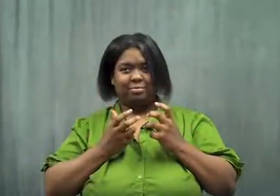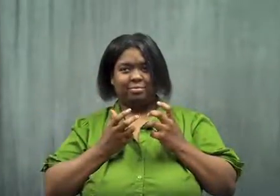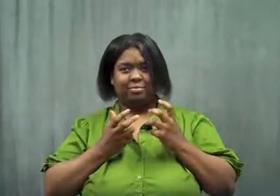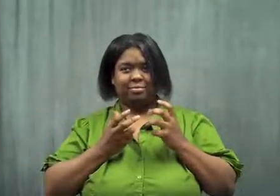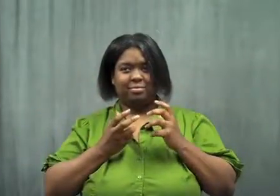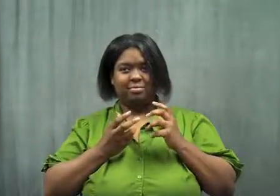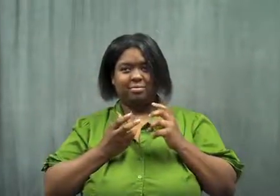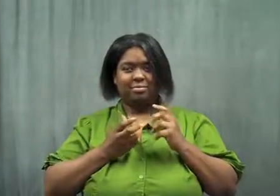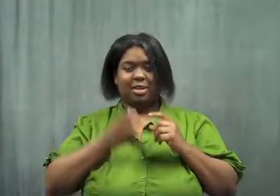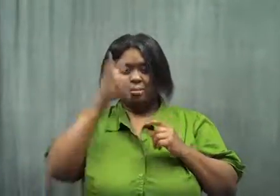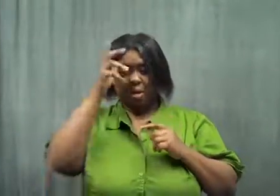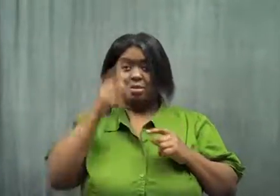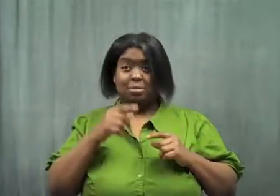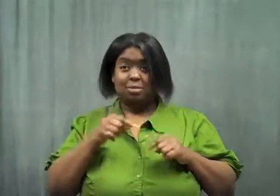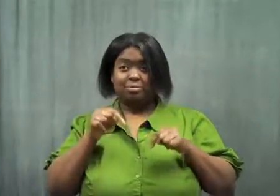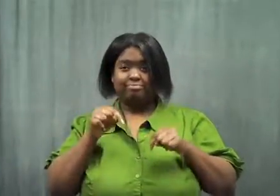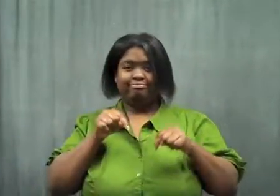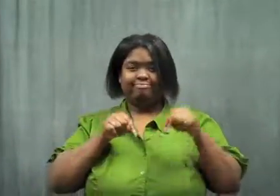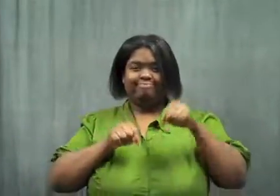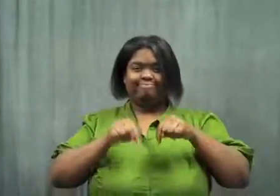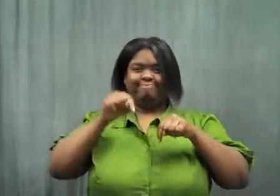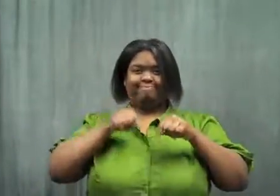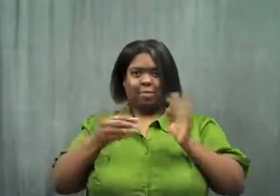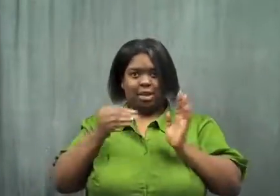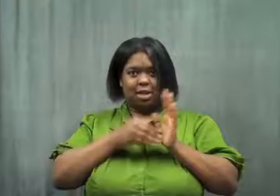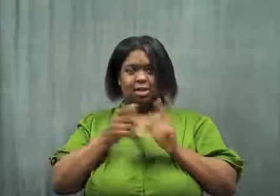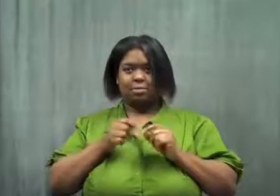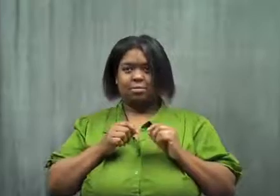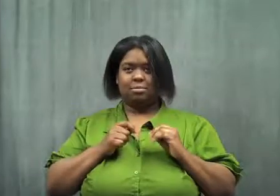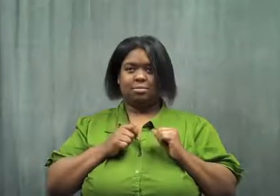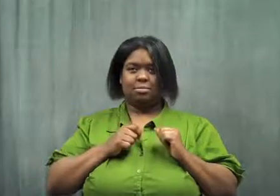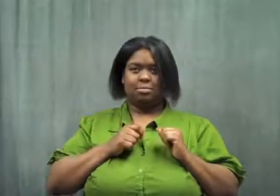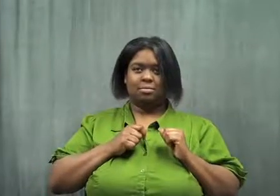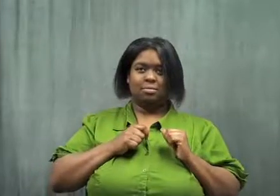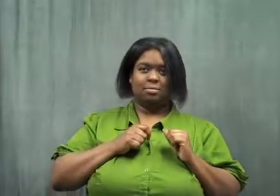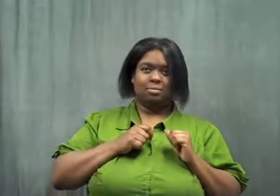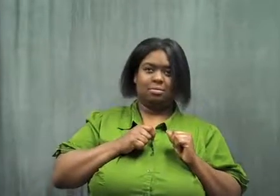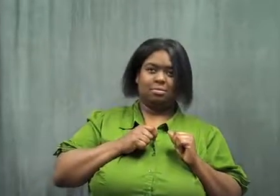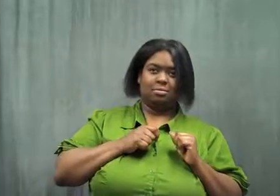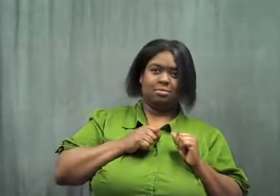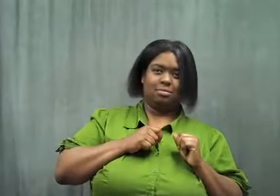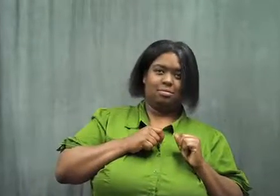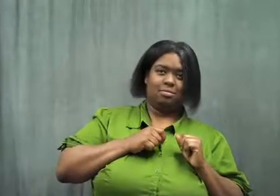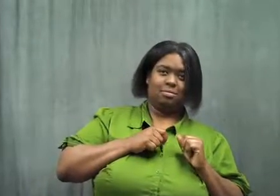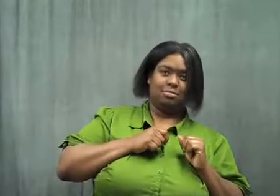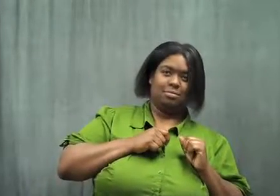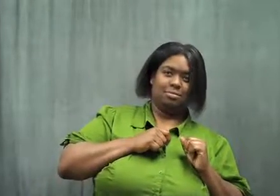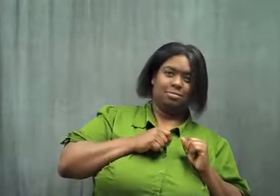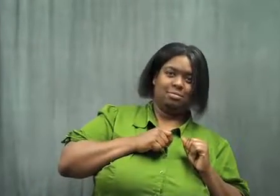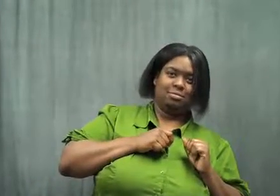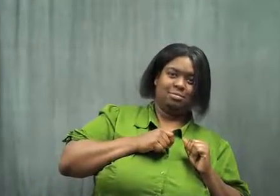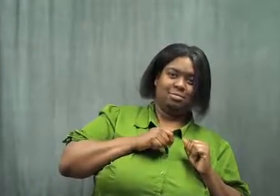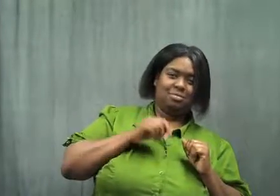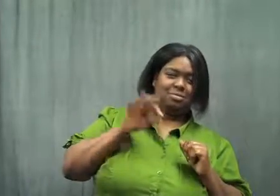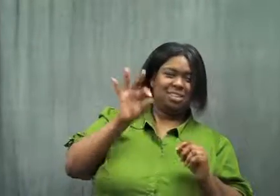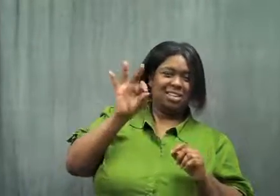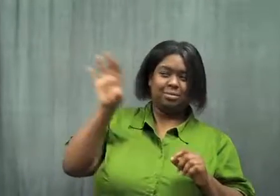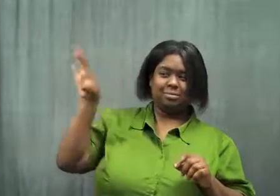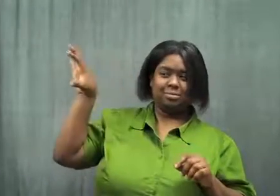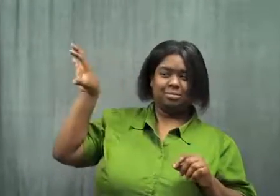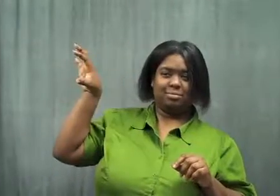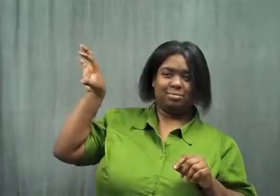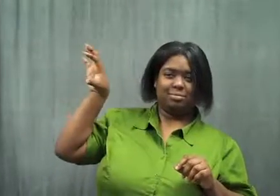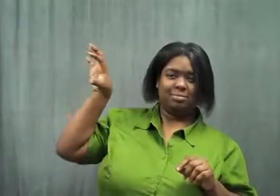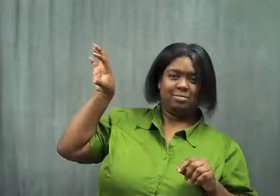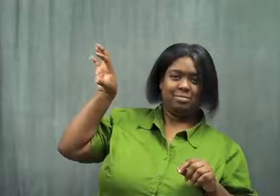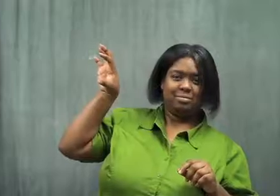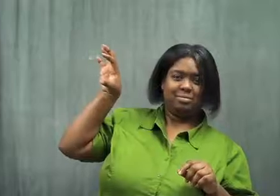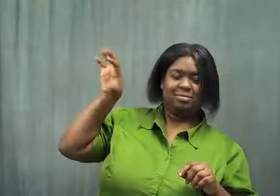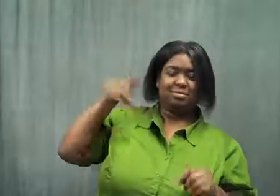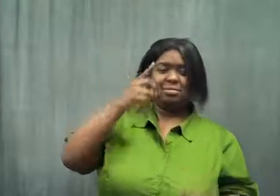He took another step back. She leaned away in unison with his butt.